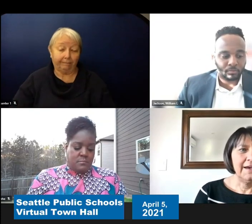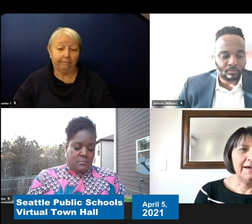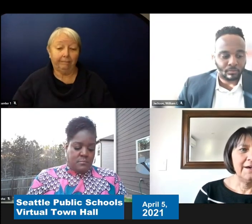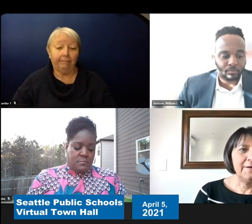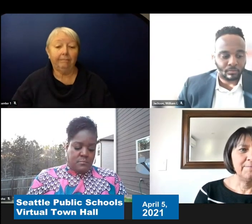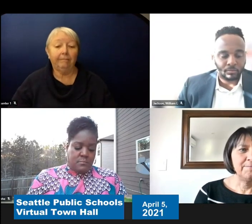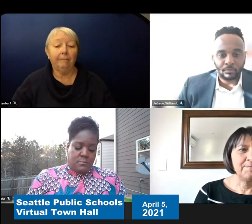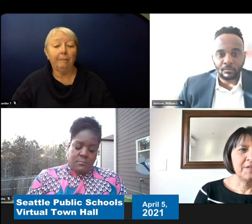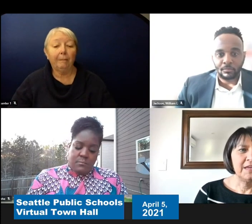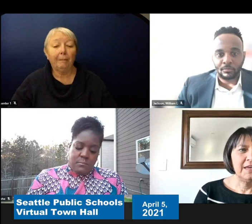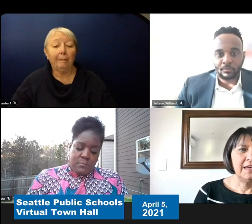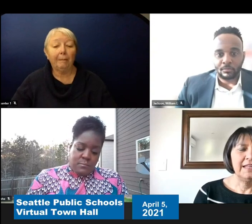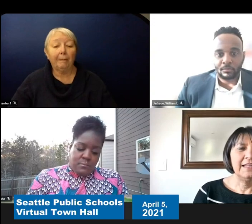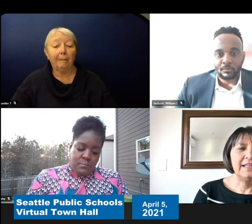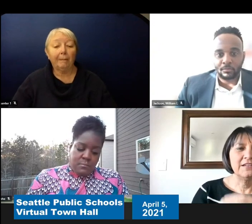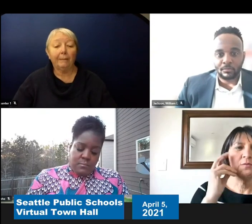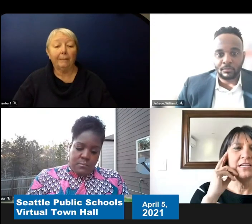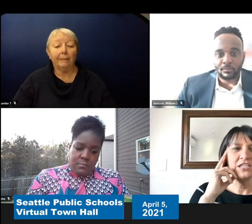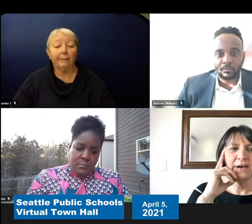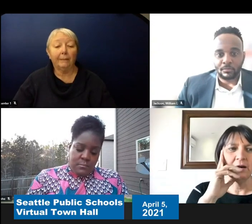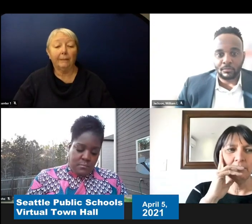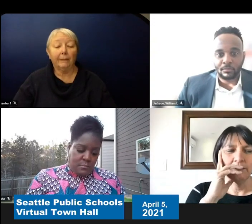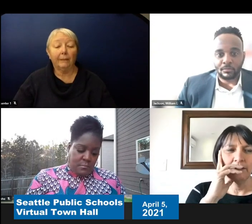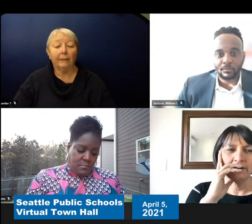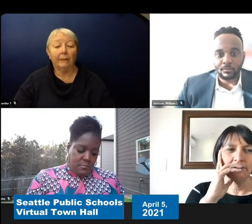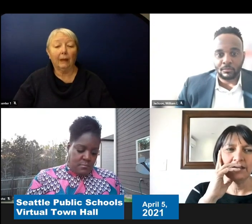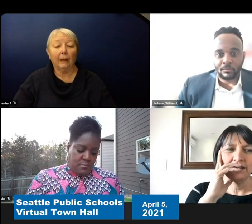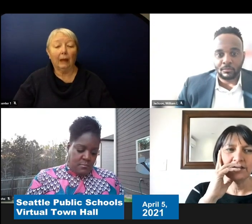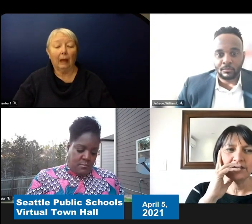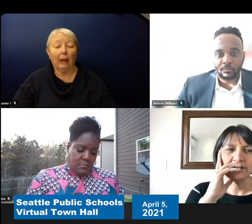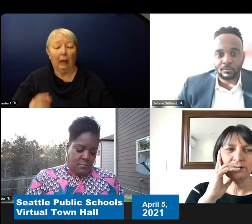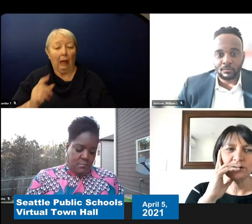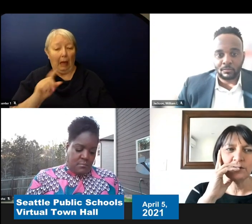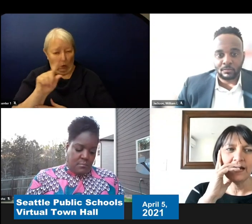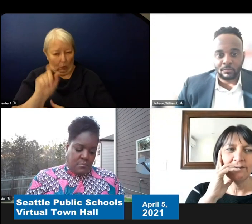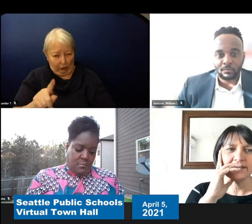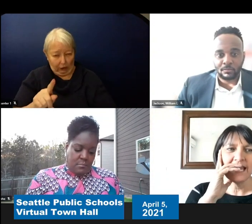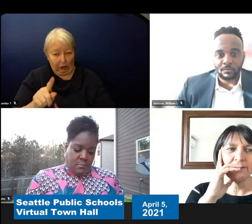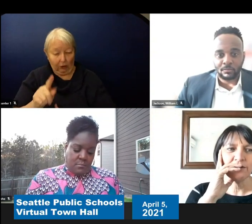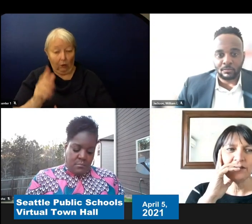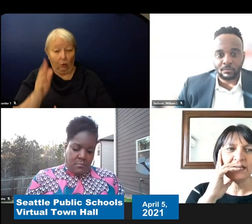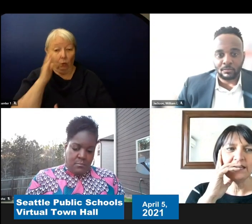Okay. And then there's a question about whether students will have the same three teachers